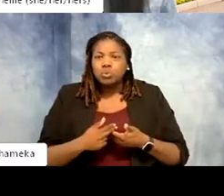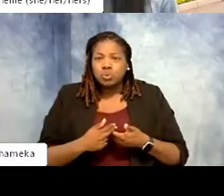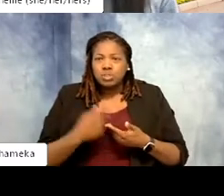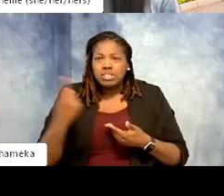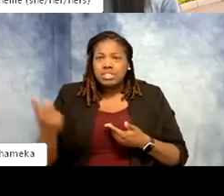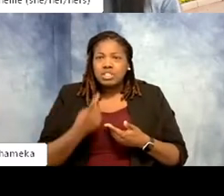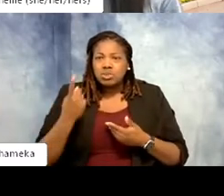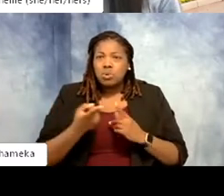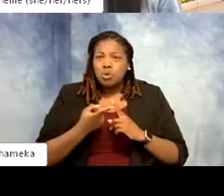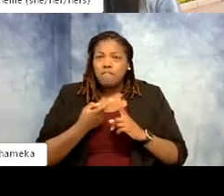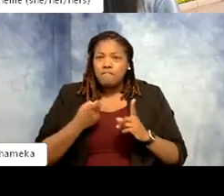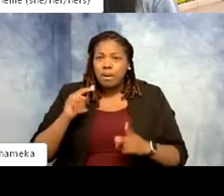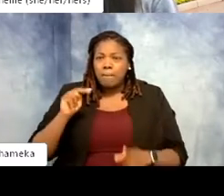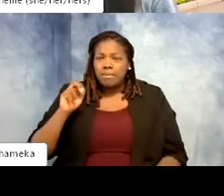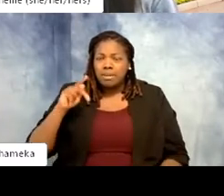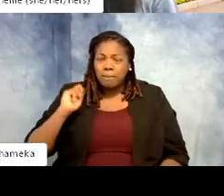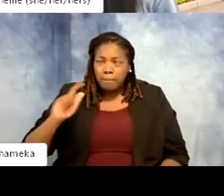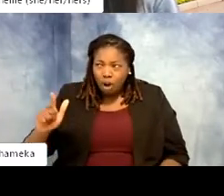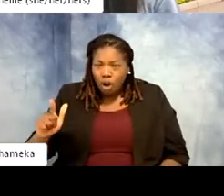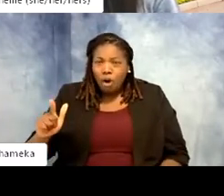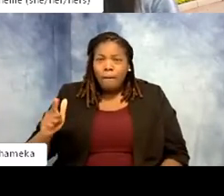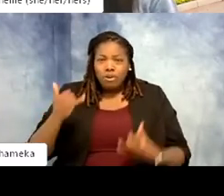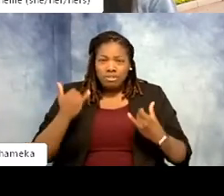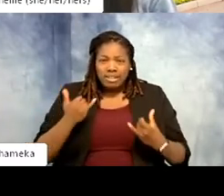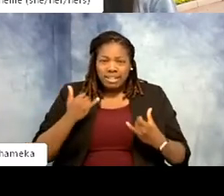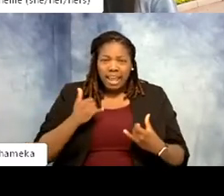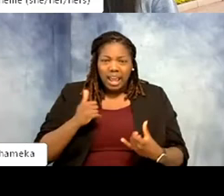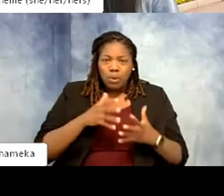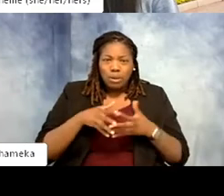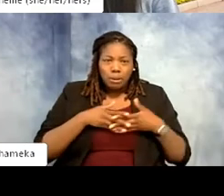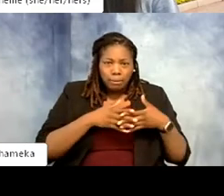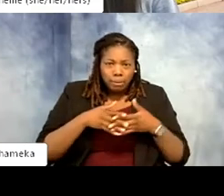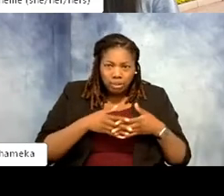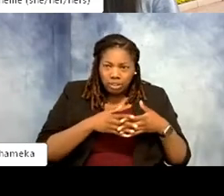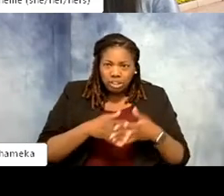Nepal but it's currently in America. Sadie from Fairfax, Ms. Newland's class.